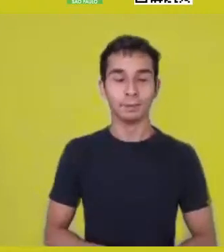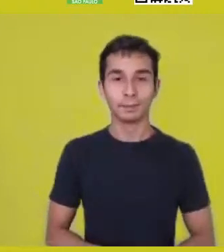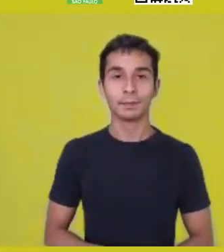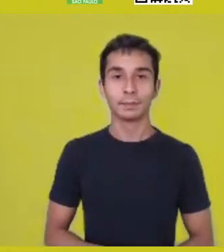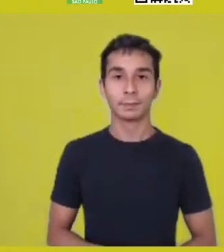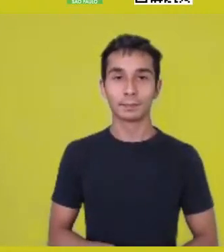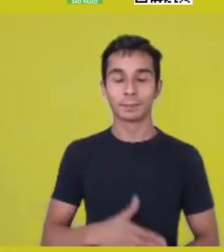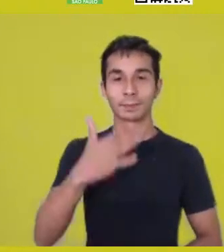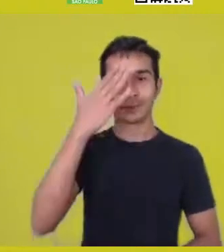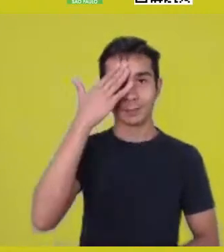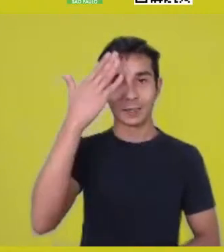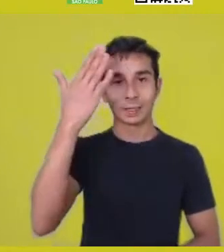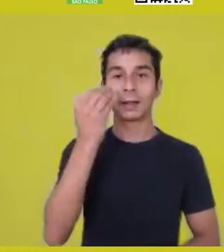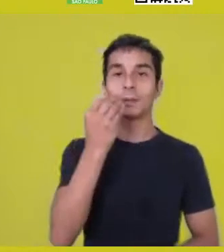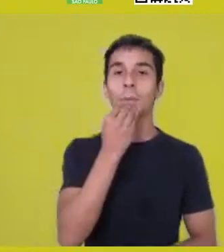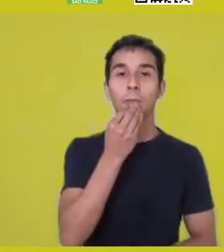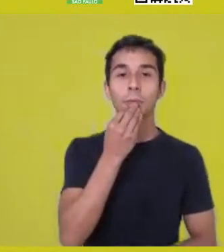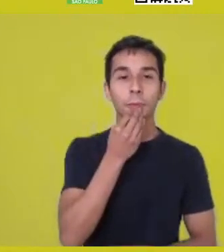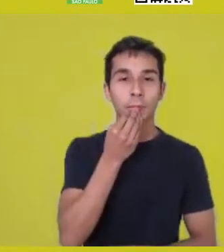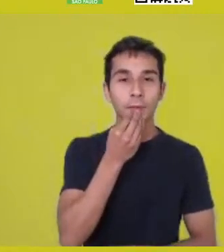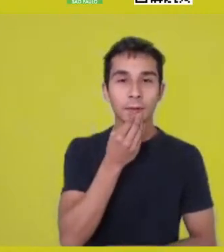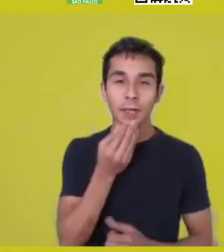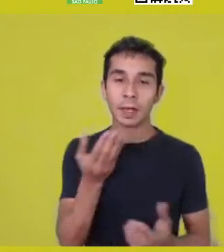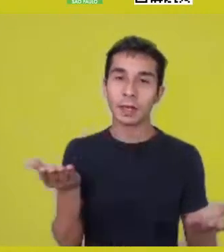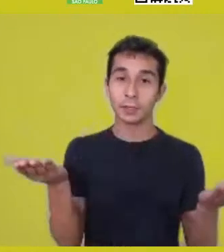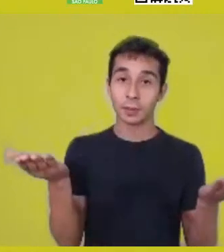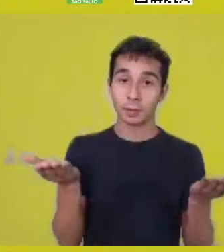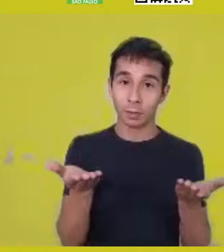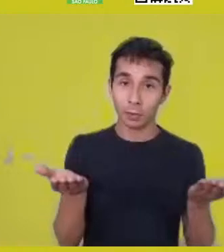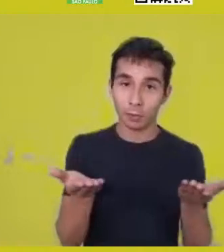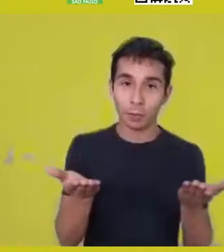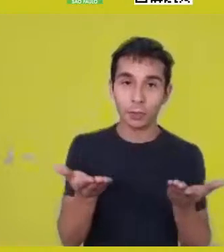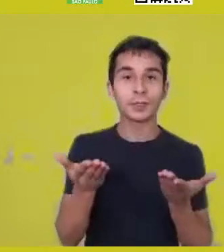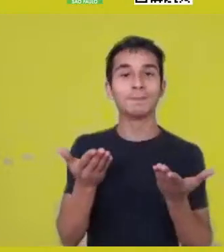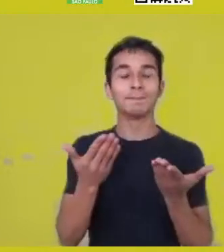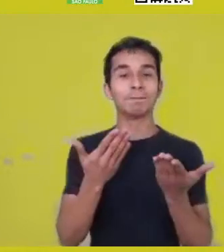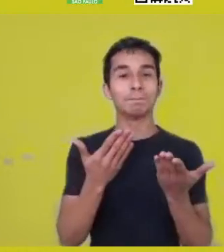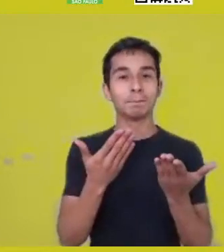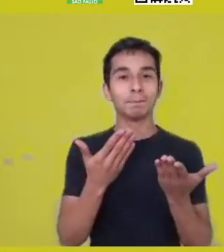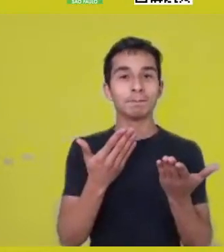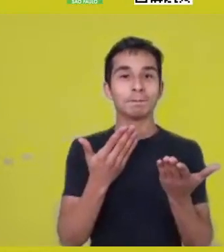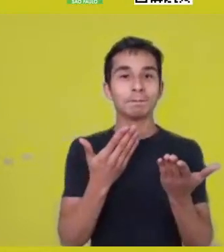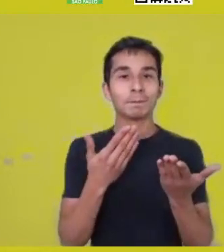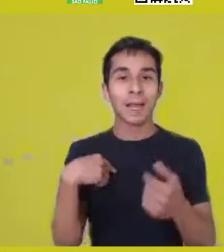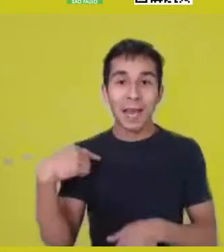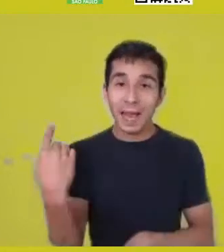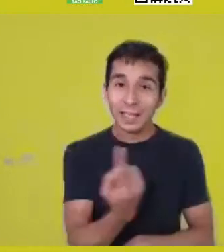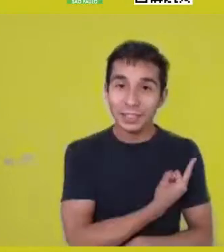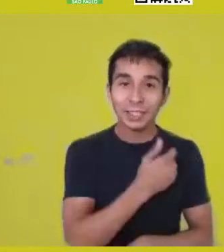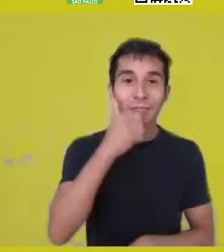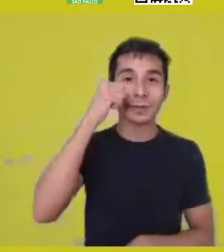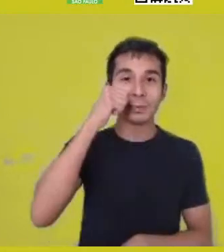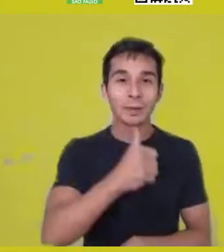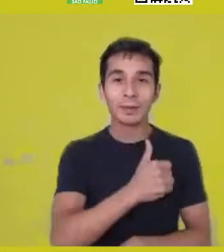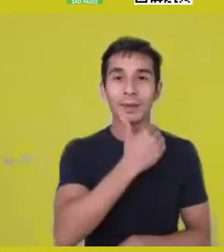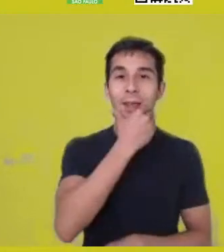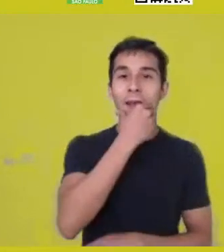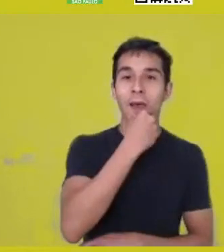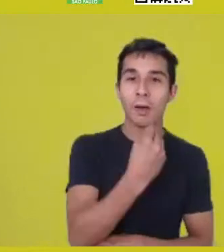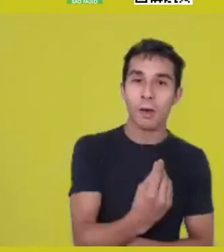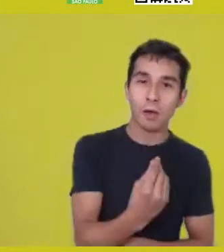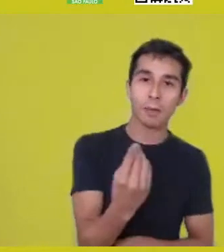for this opportunity to be all here, nearby.